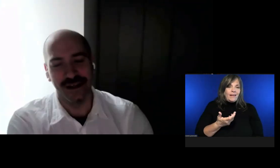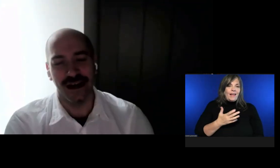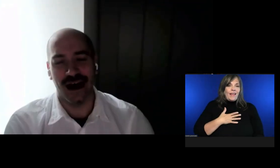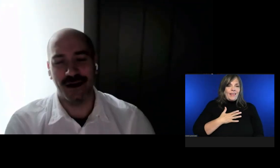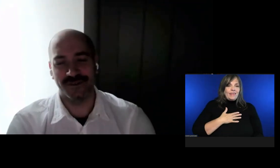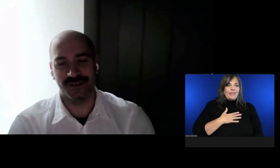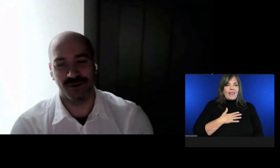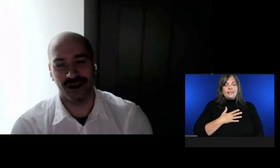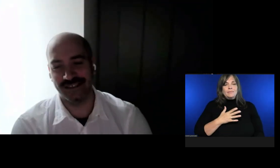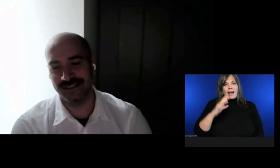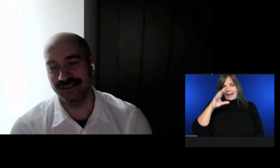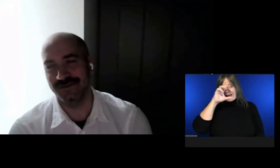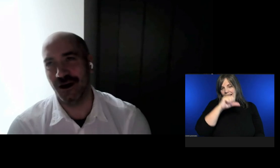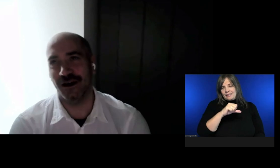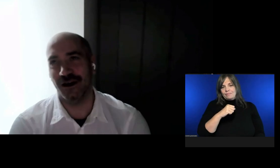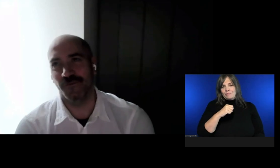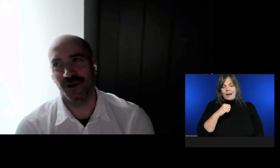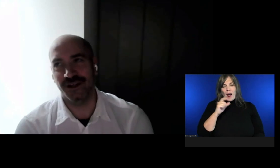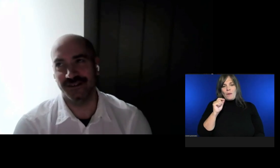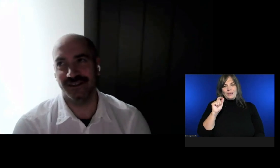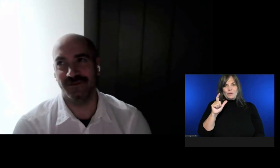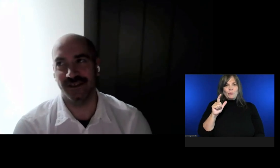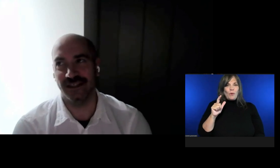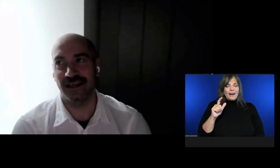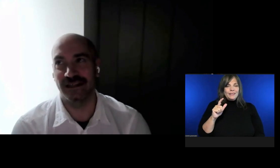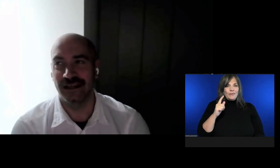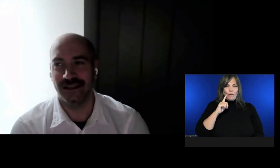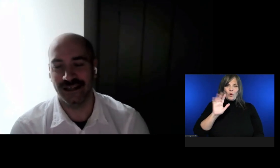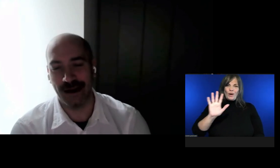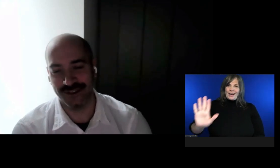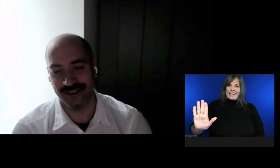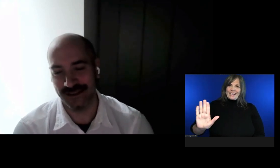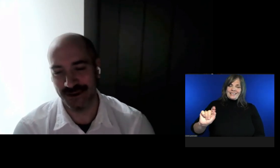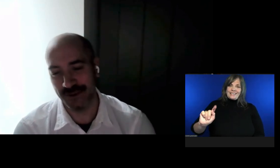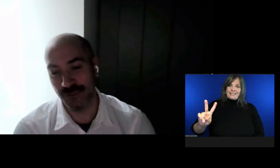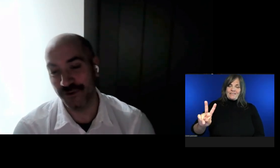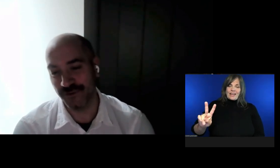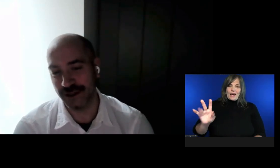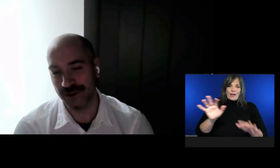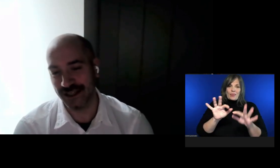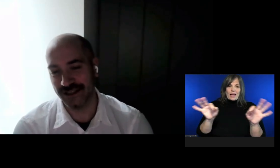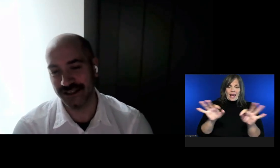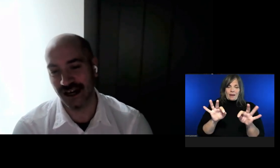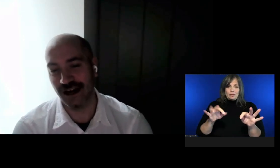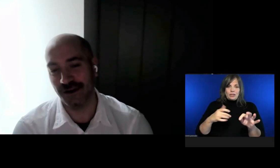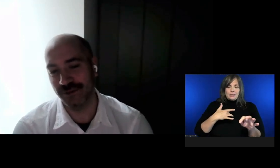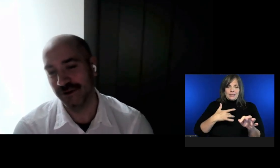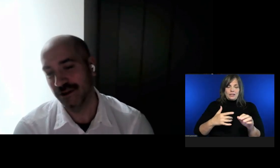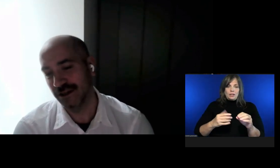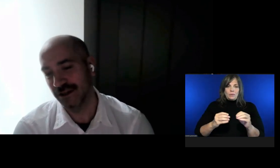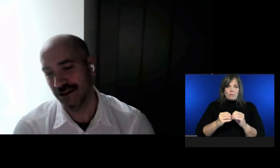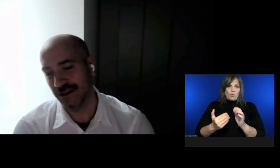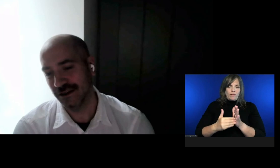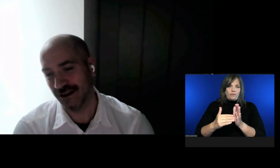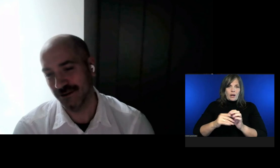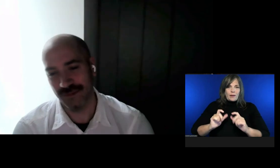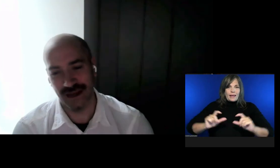But I was surprised for his TV that the captions seemed to be more frequently at the top.